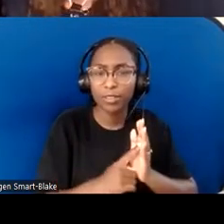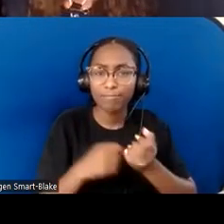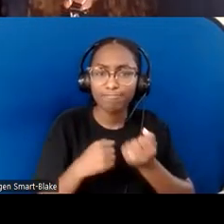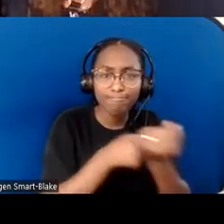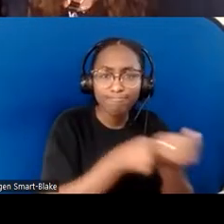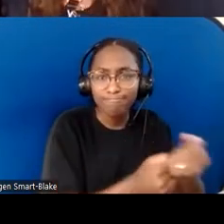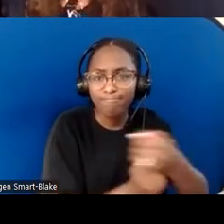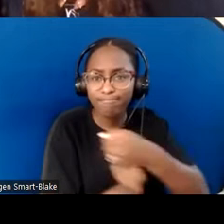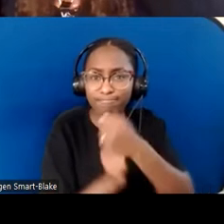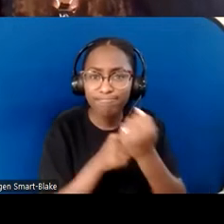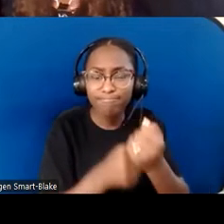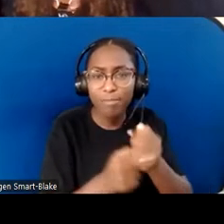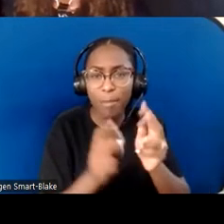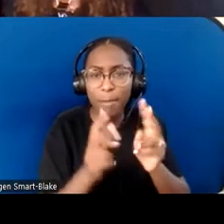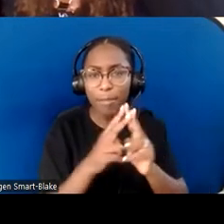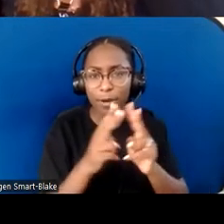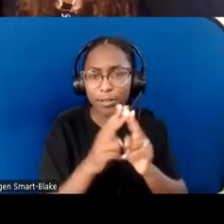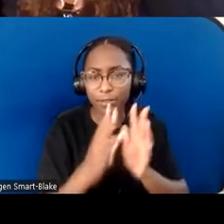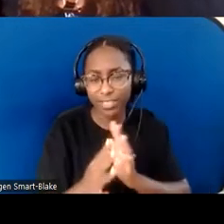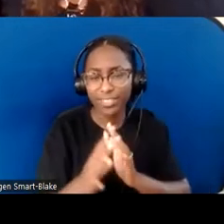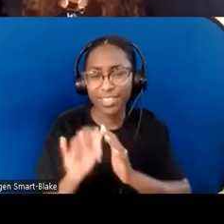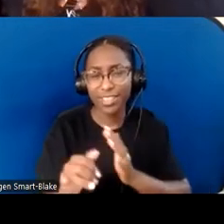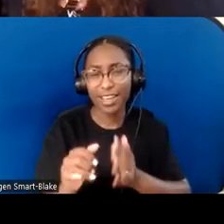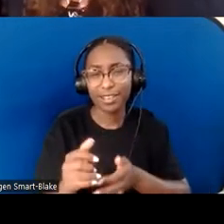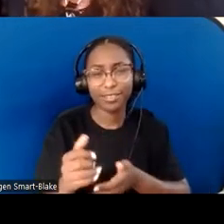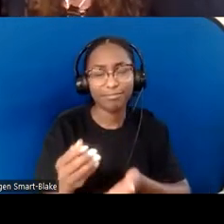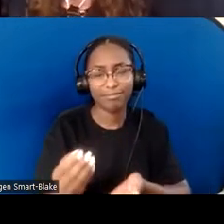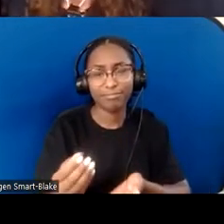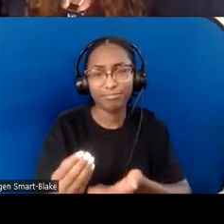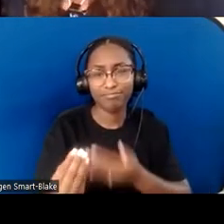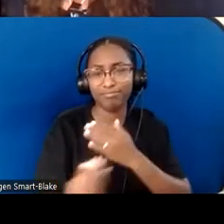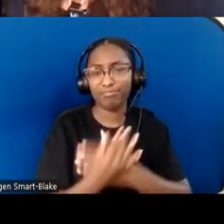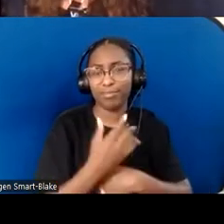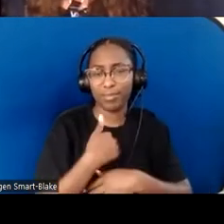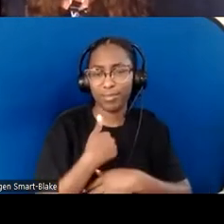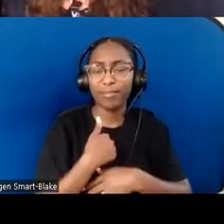when I'm looking to build relationships of equality and belonging in a church.